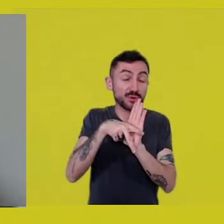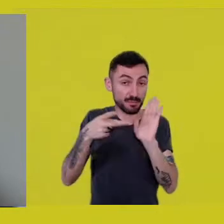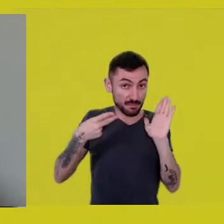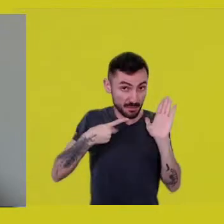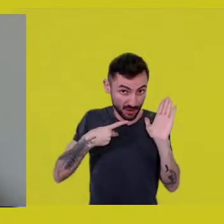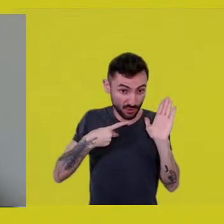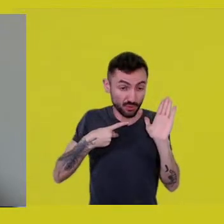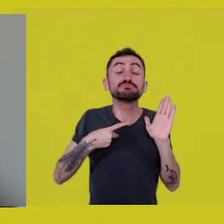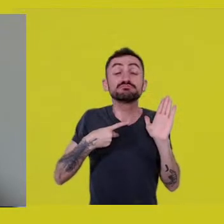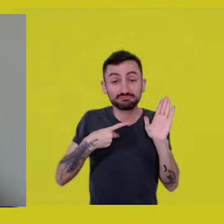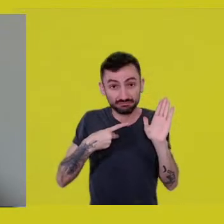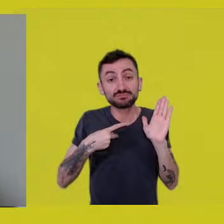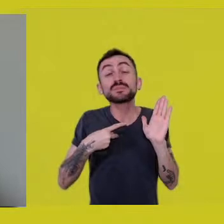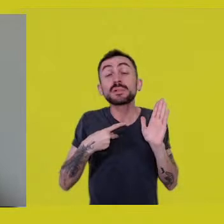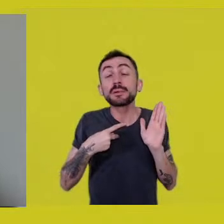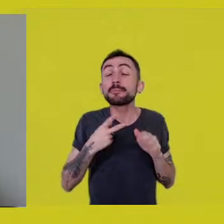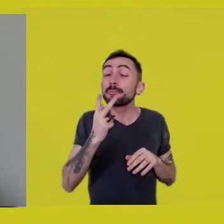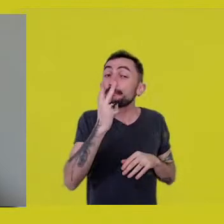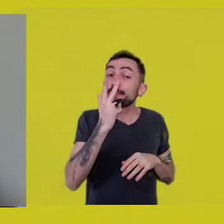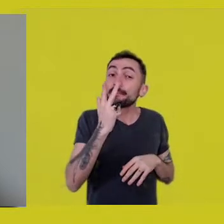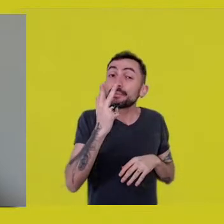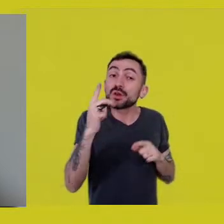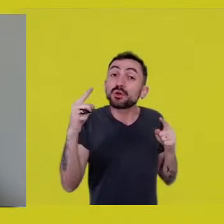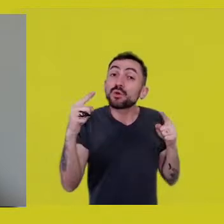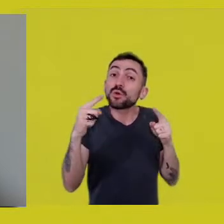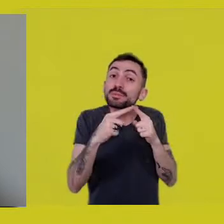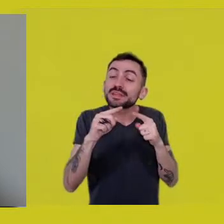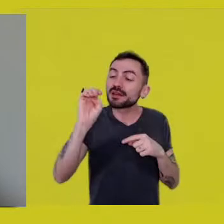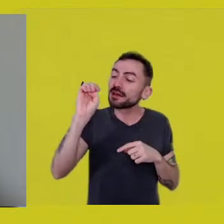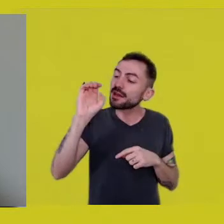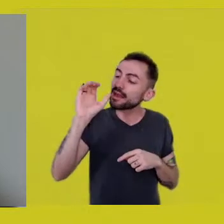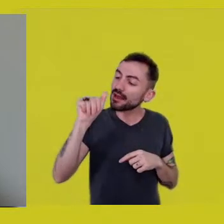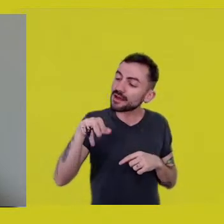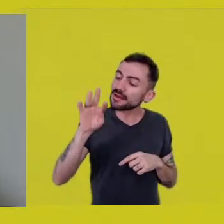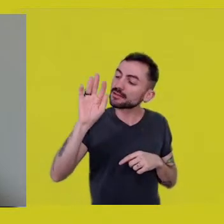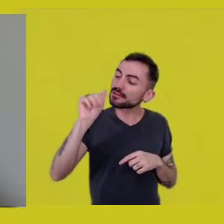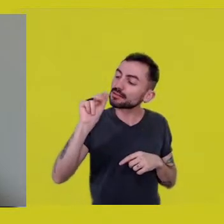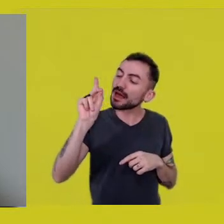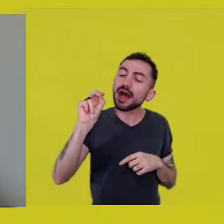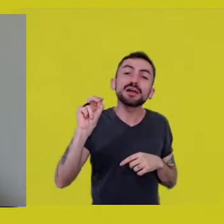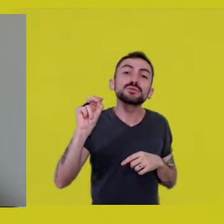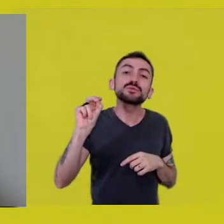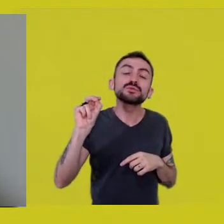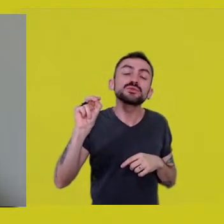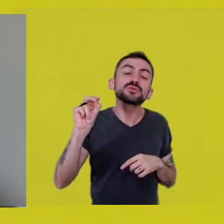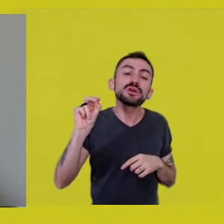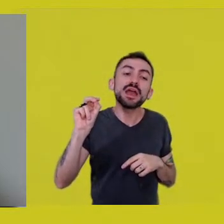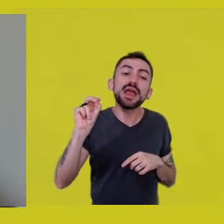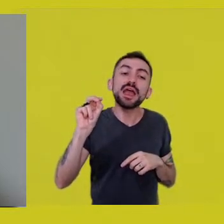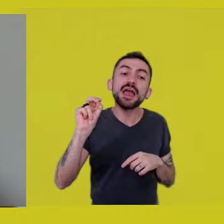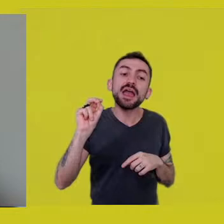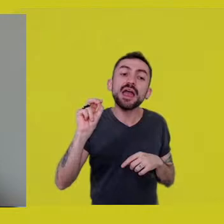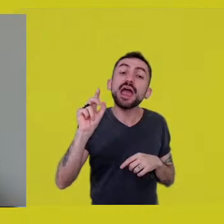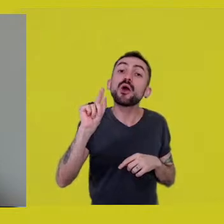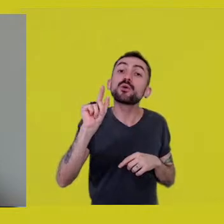she’s referring to the Enchanted in the sense of what a few peoples,